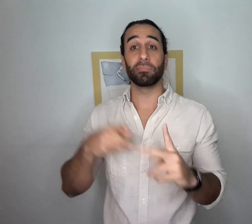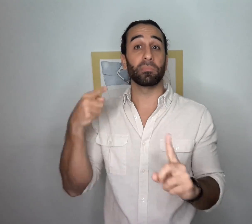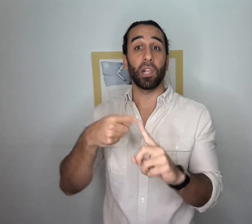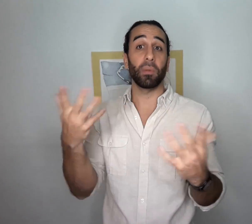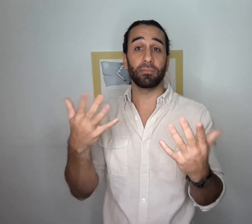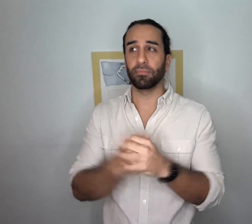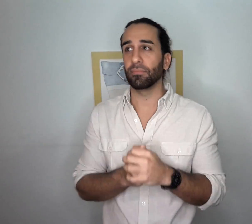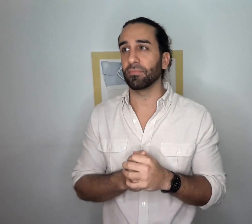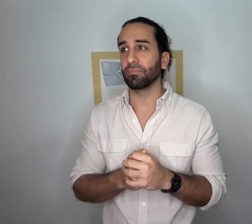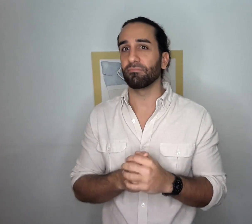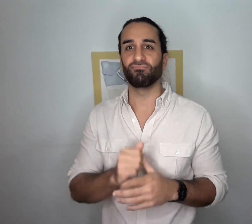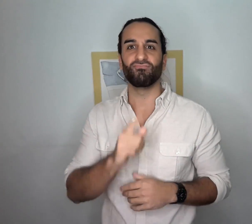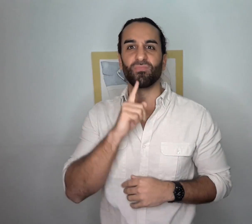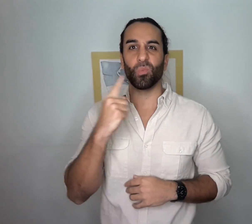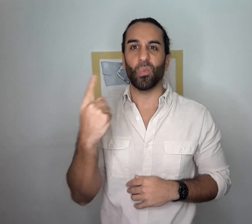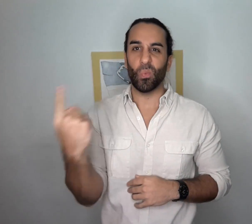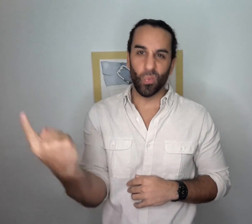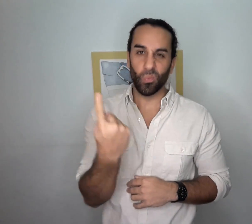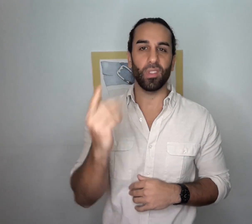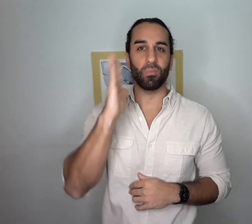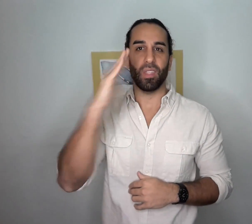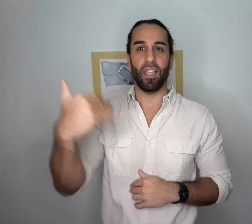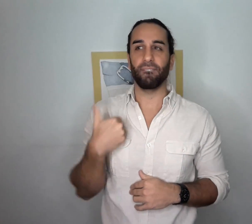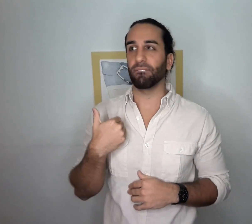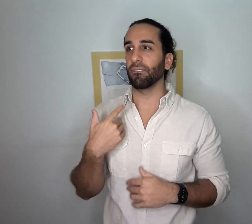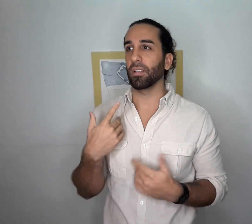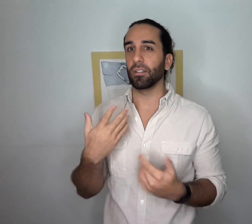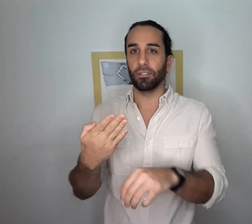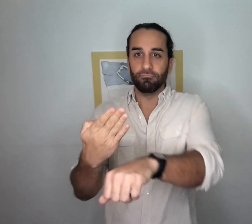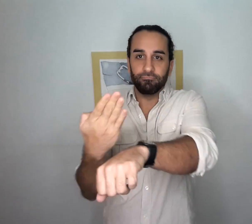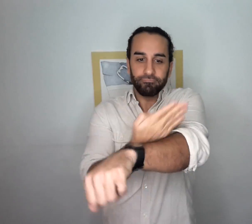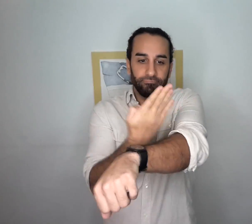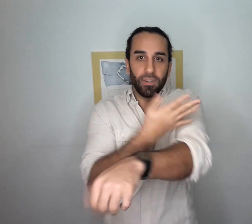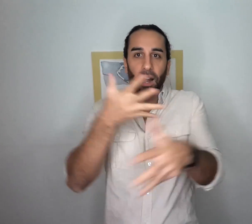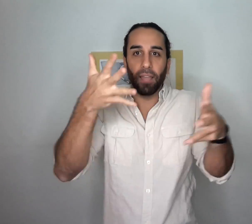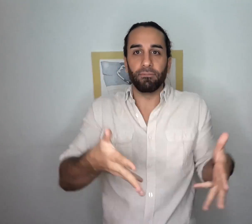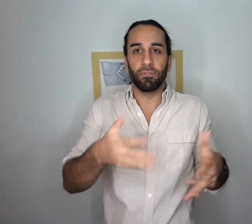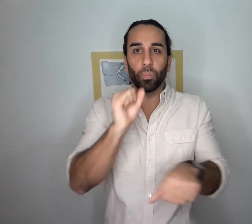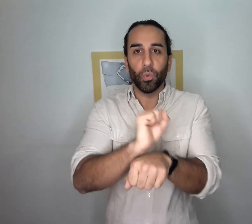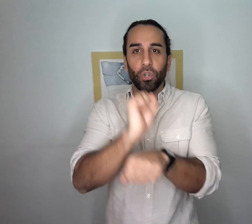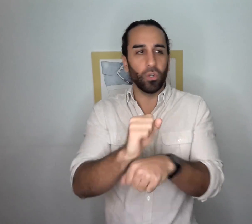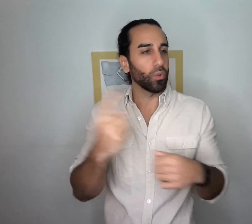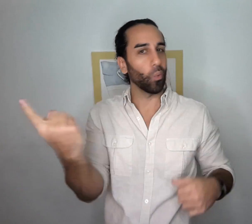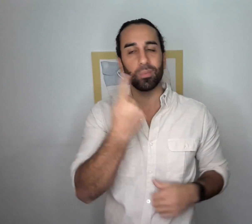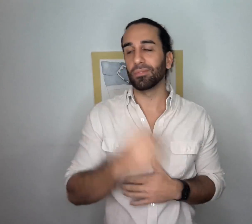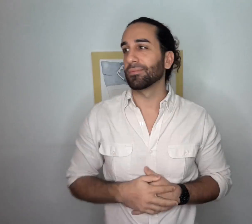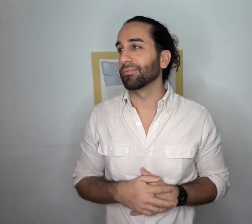The point is, is that there is always work left to be done in order to improve.